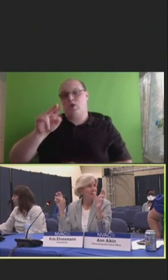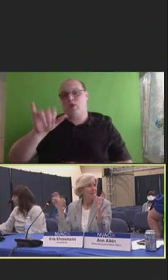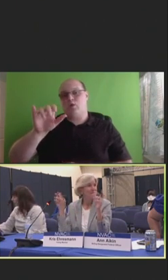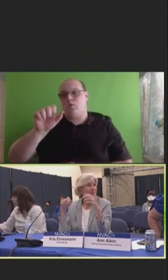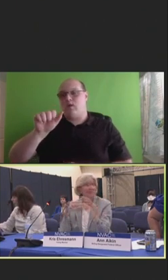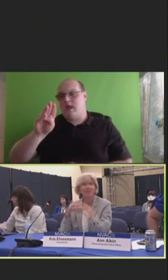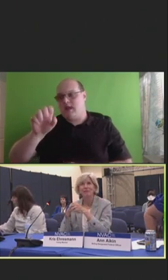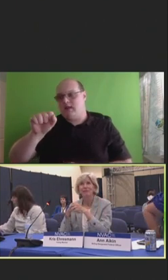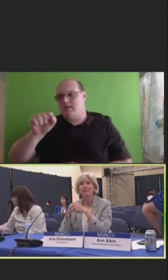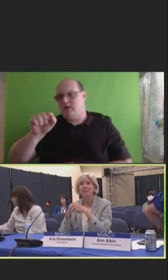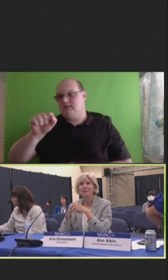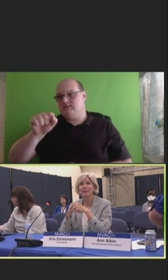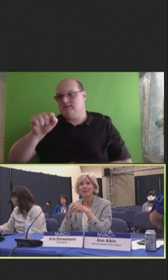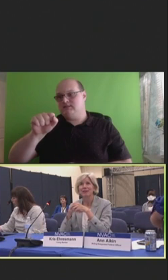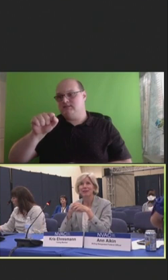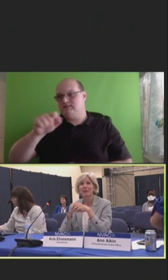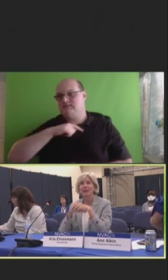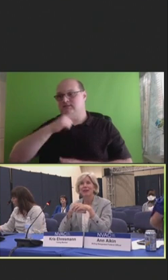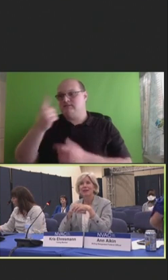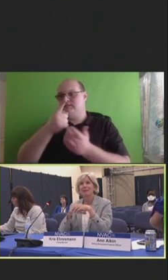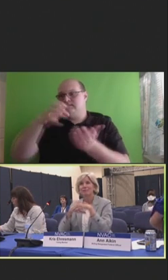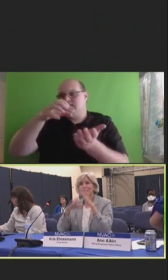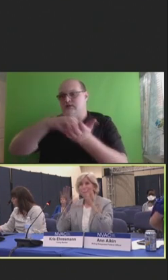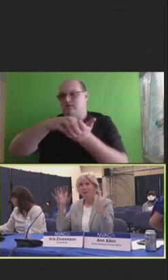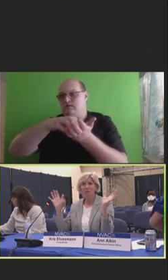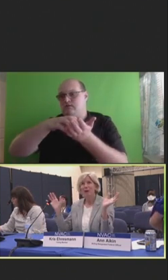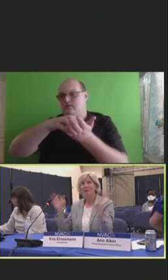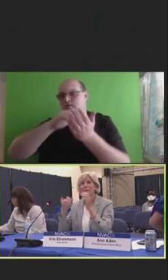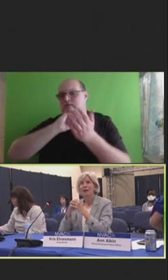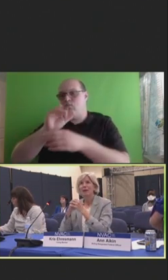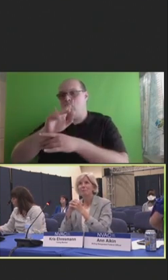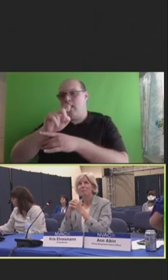It still fits in our realm.